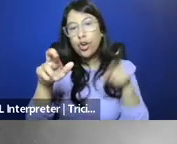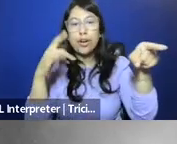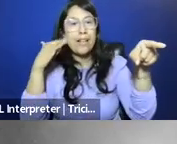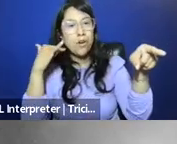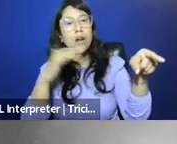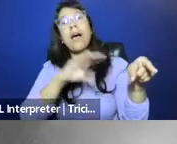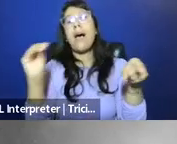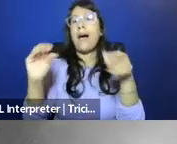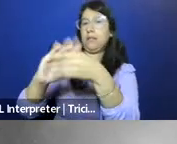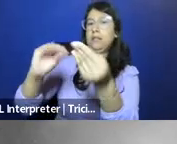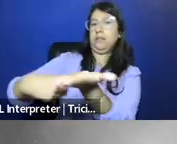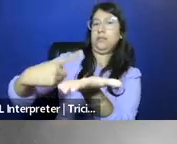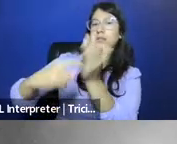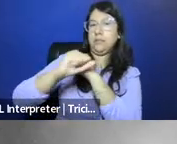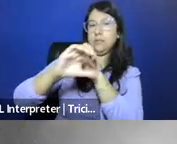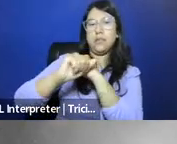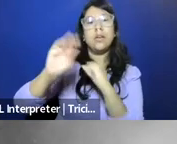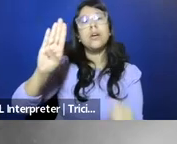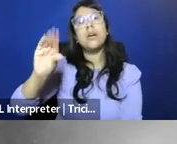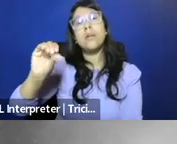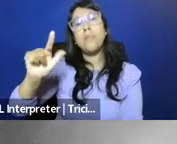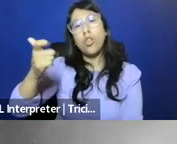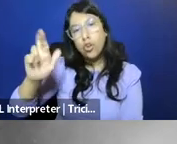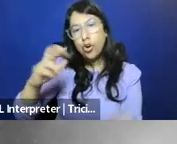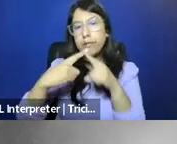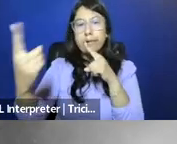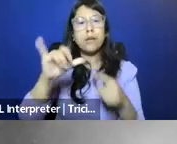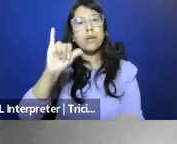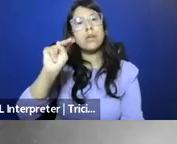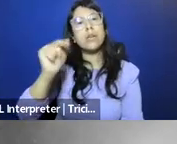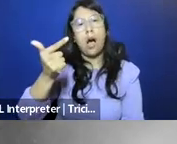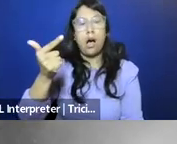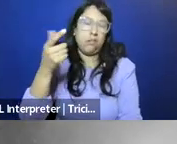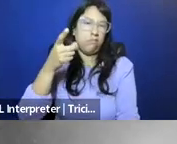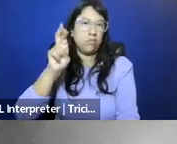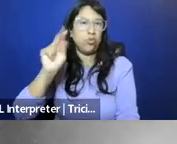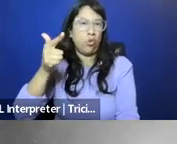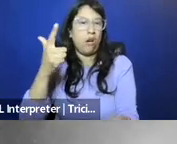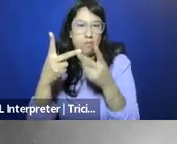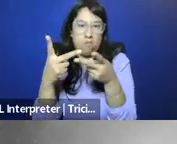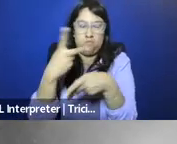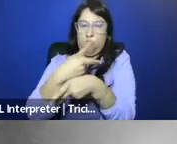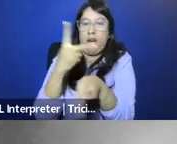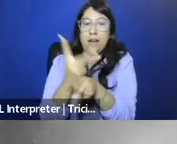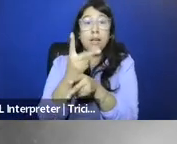Bolger v. Youngs Drug Products Co. The breadth of the Act's language, which is very broad,